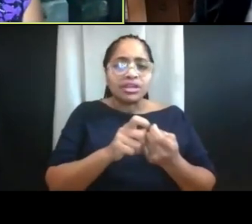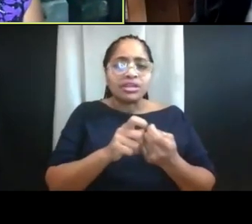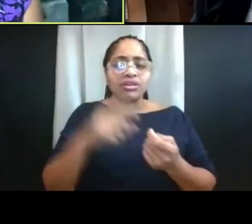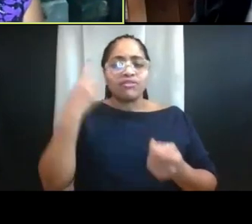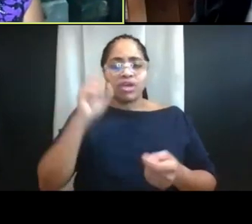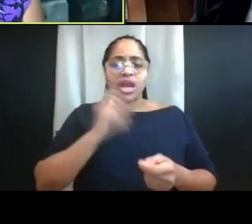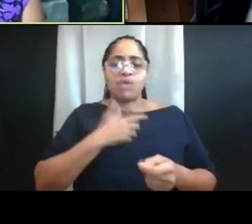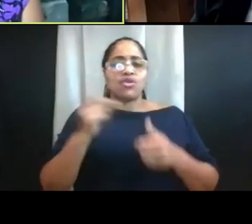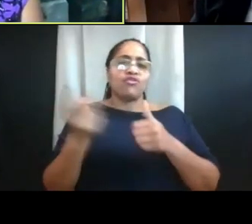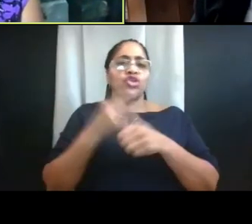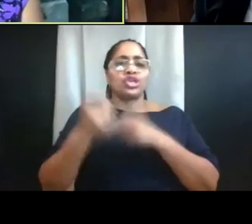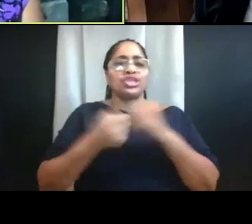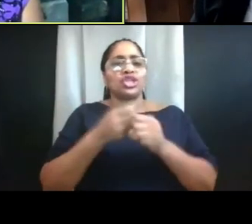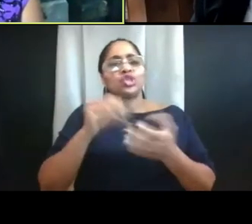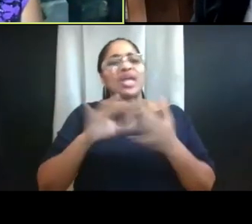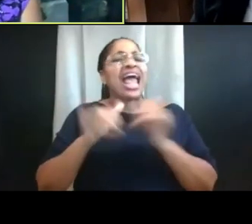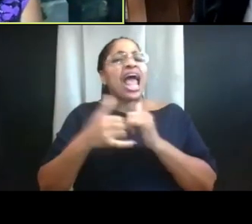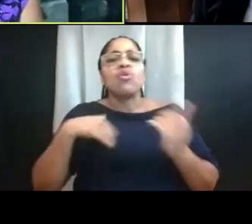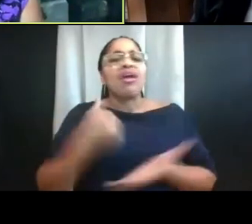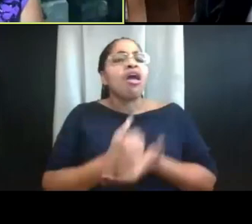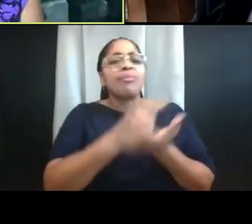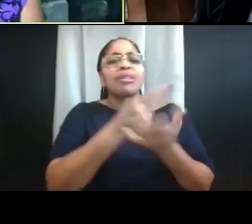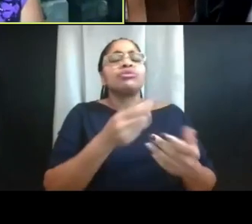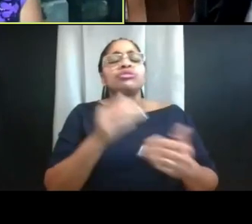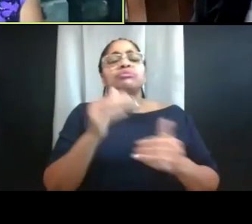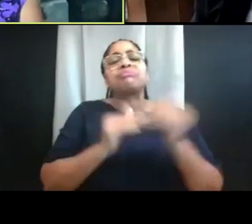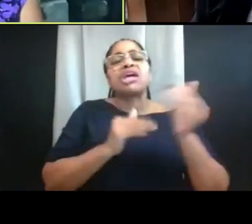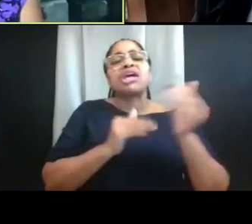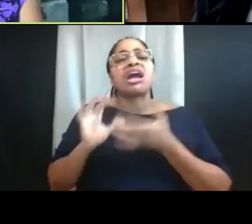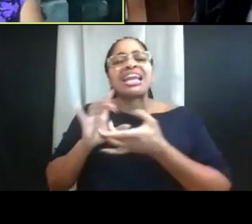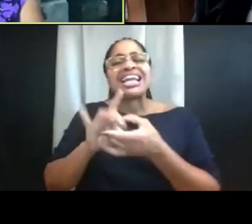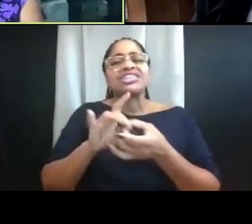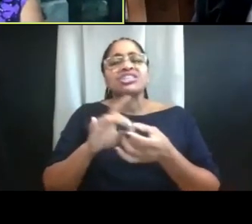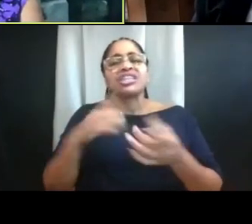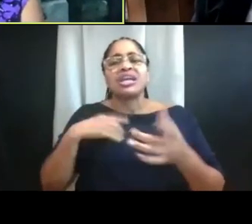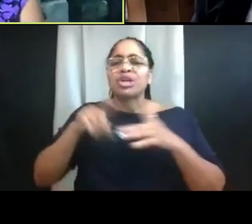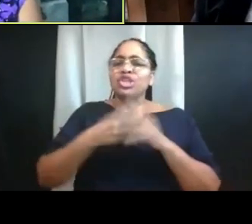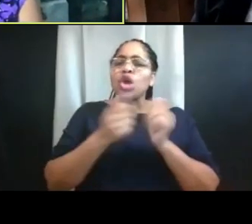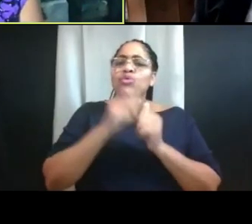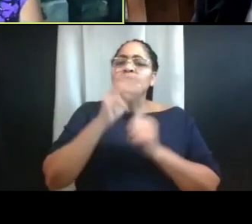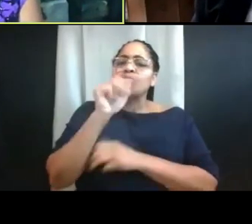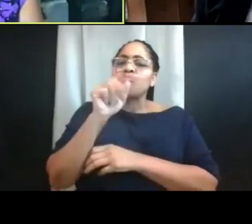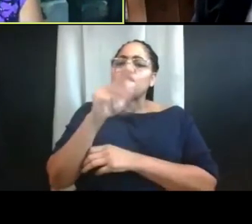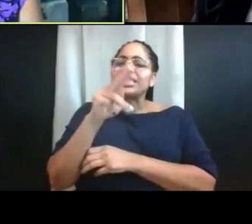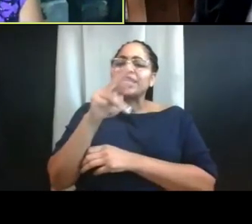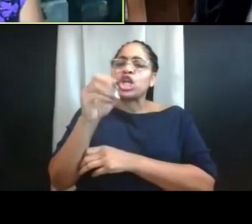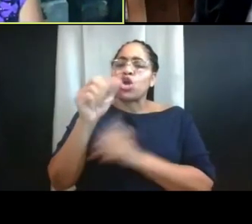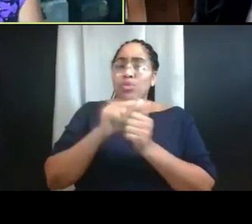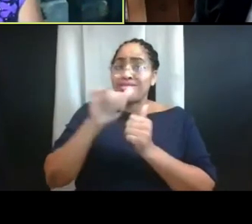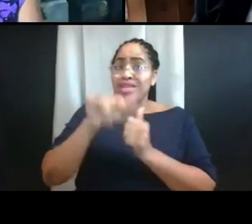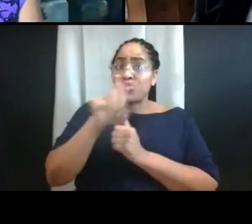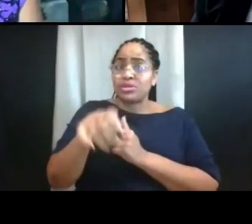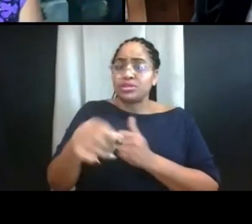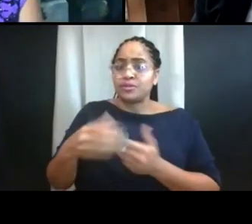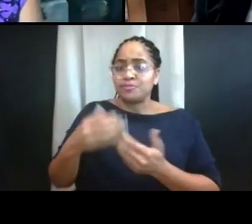"How are we helping them to build connections?" And maybe I'll start with Martino on that question. Thank you, Dr. Malani.